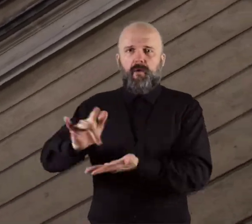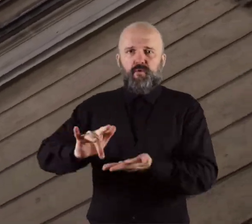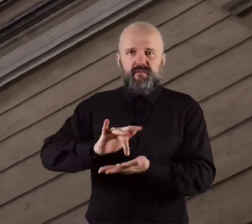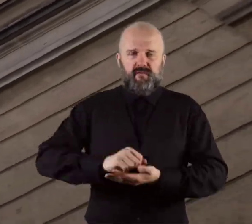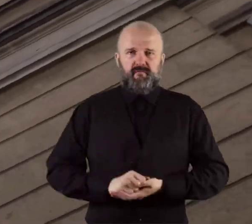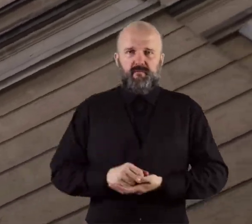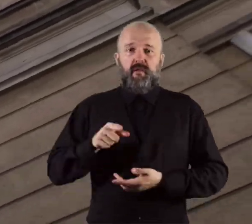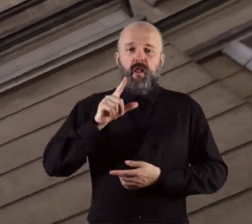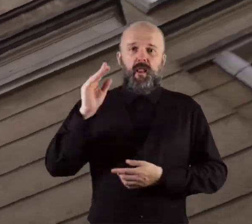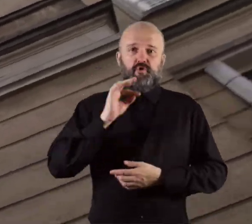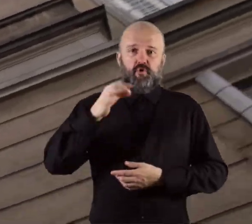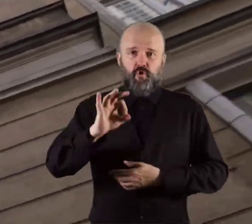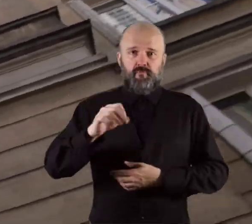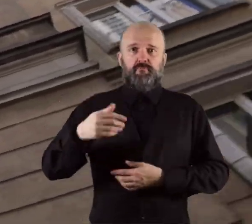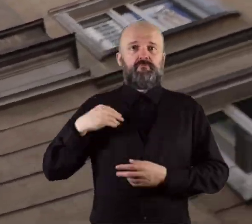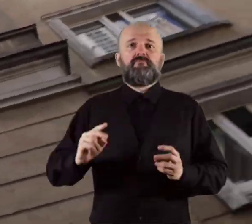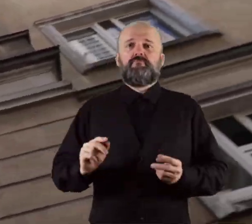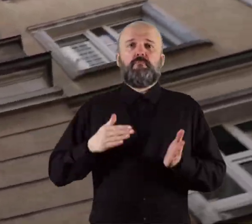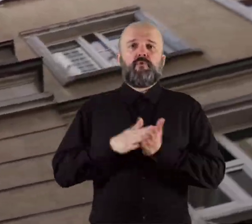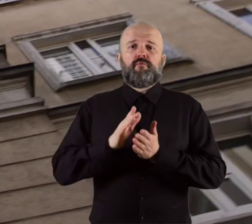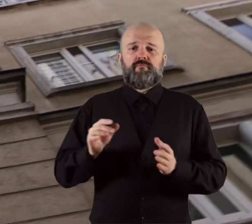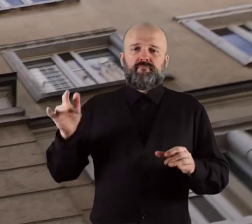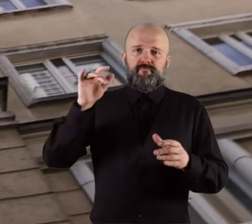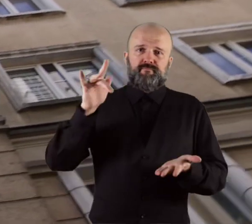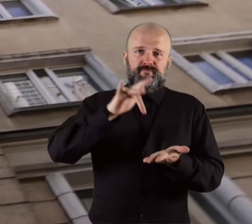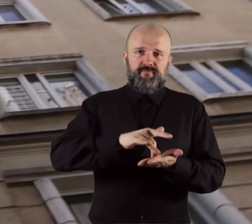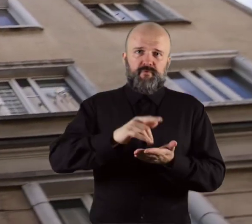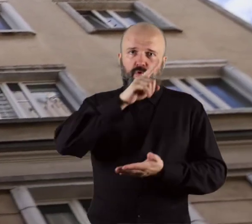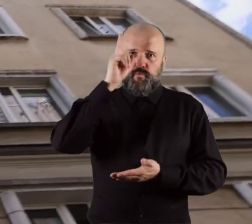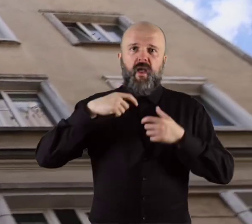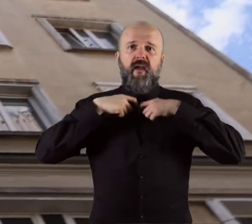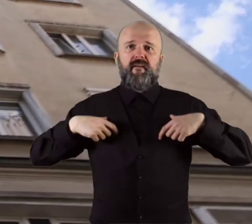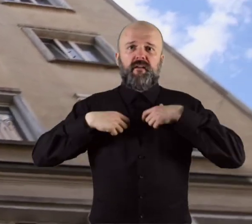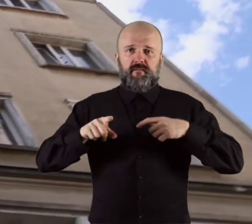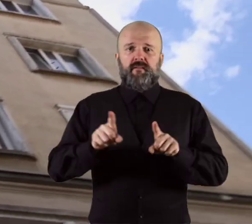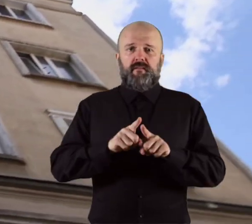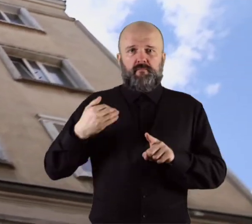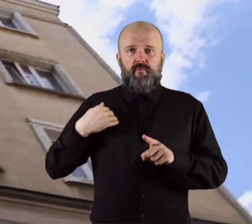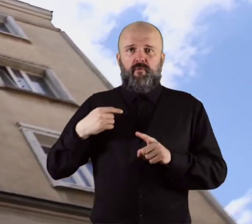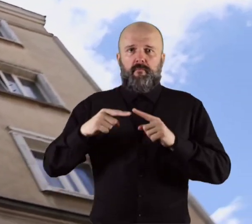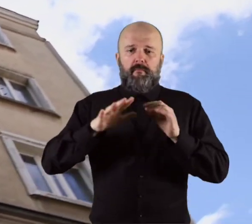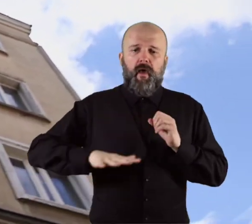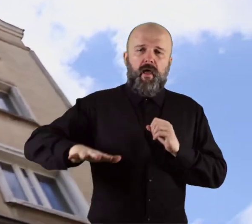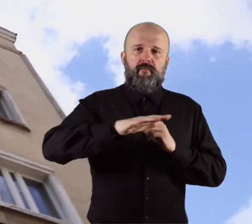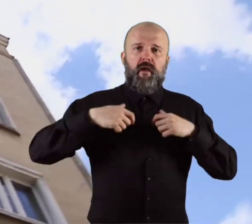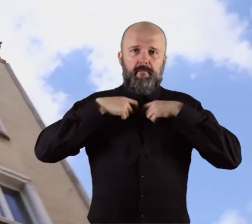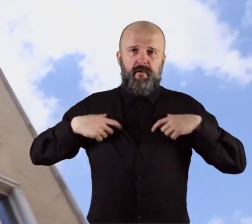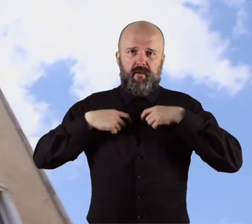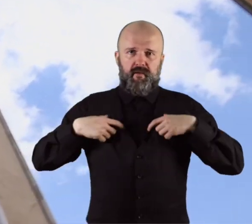Initially, Evangelical people settled in Leszno, and with time an Evangelical Reformed parish was established here.